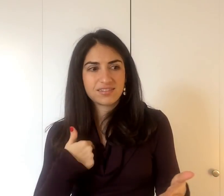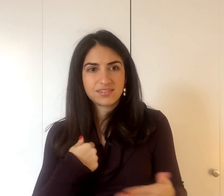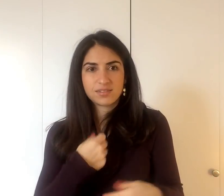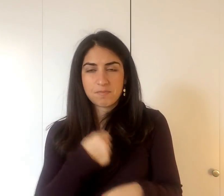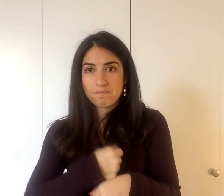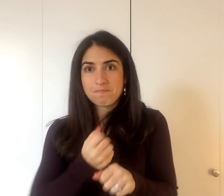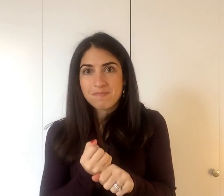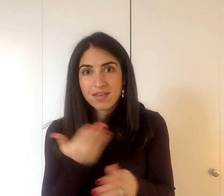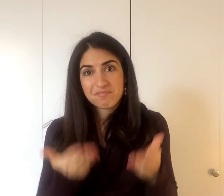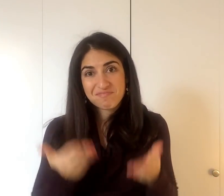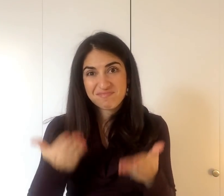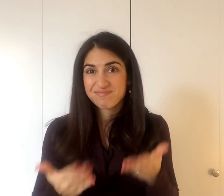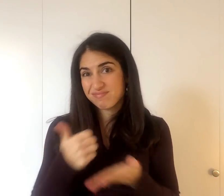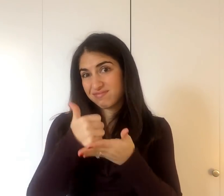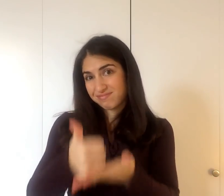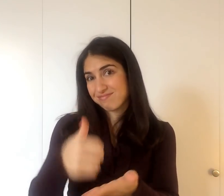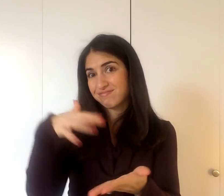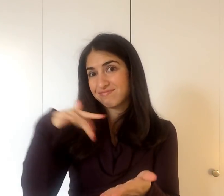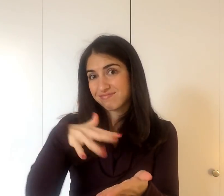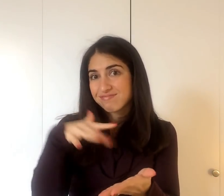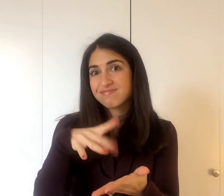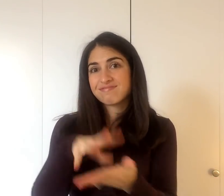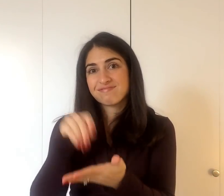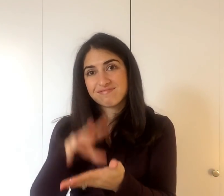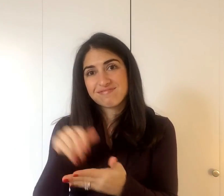of things that I can maybe make to help you study ASL.